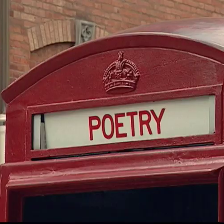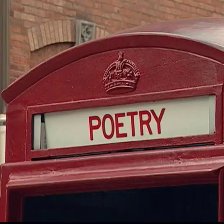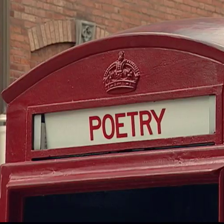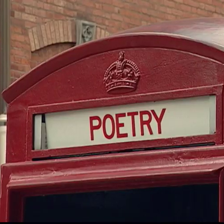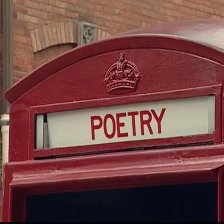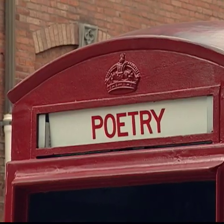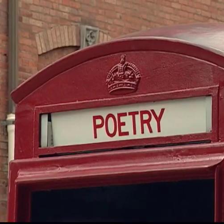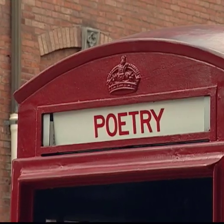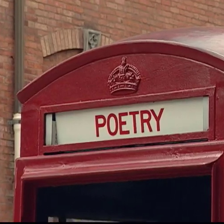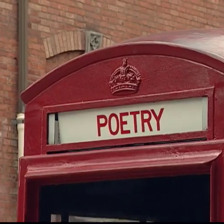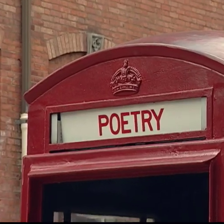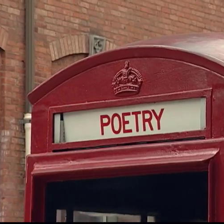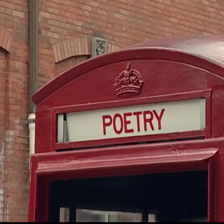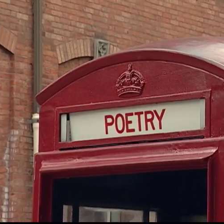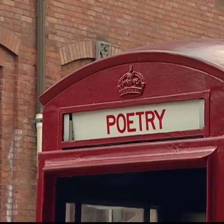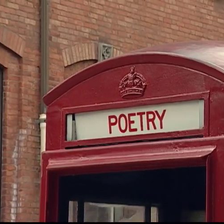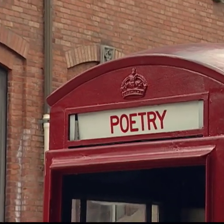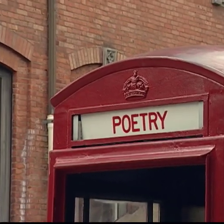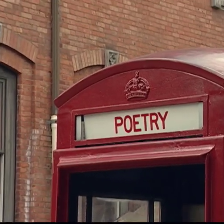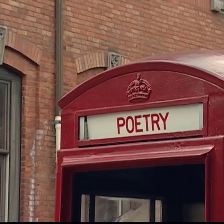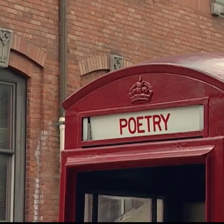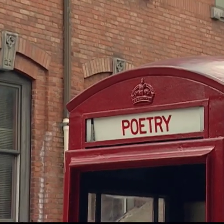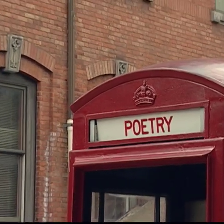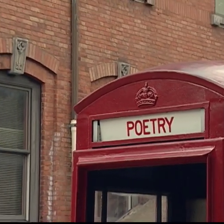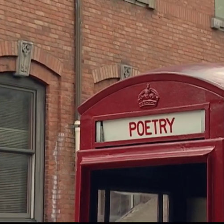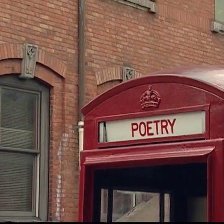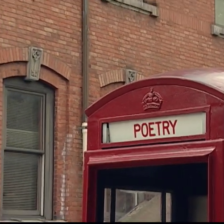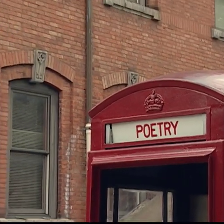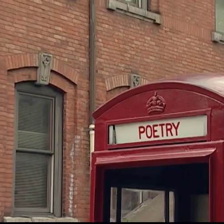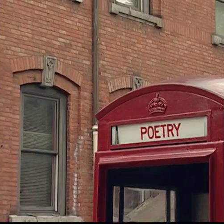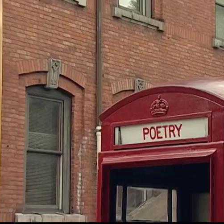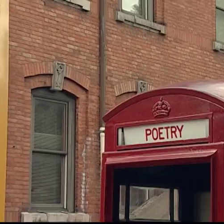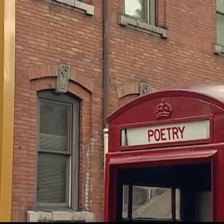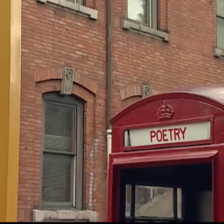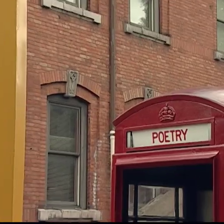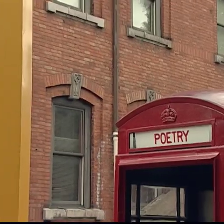And that was all sort of around